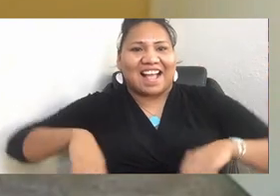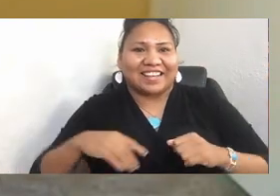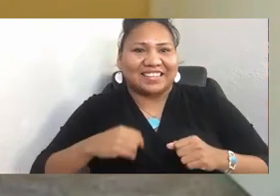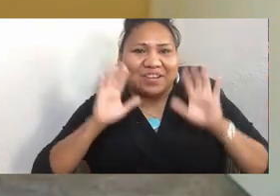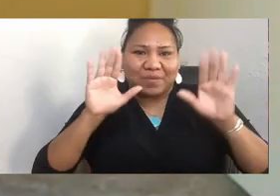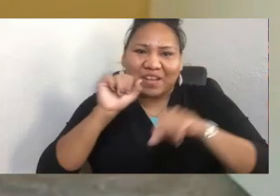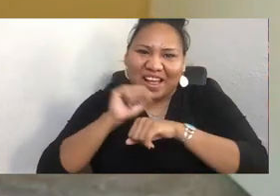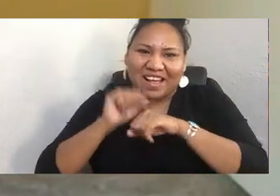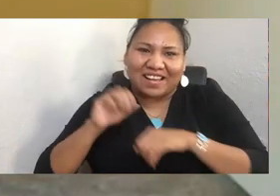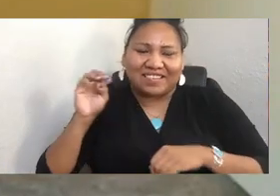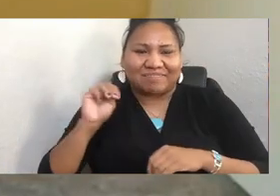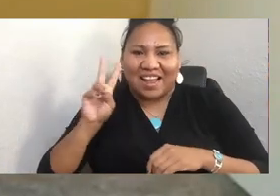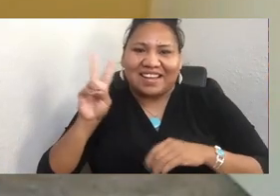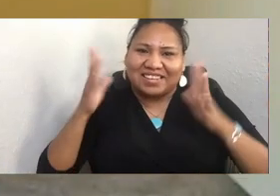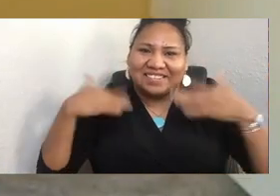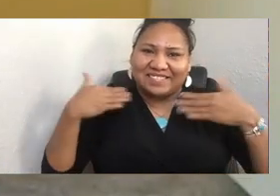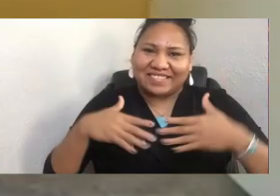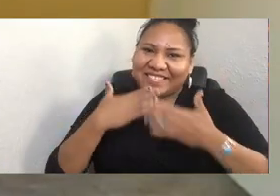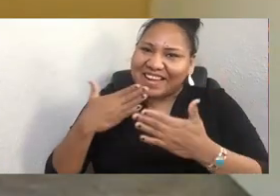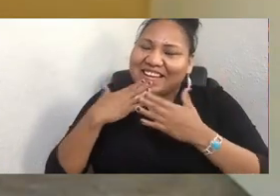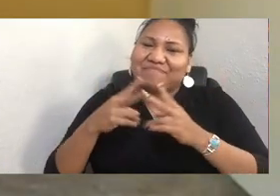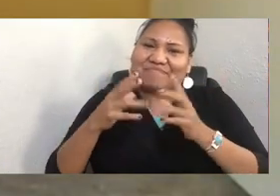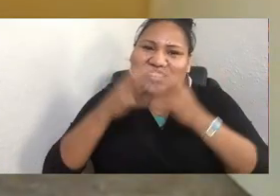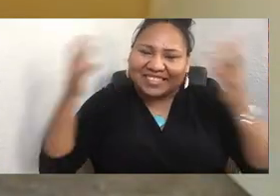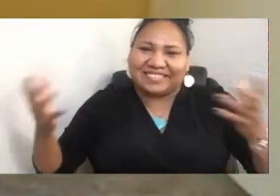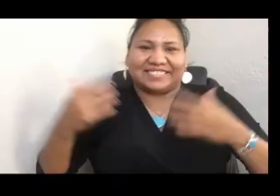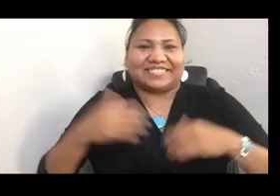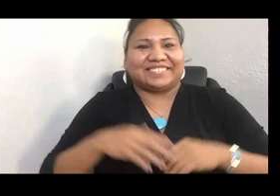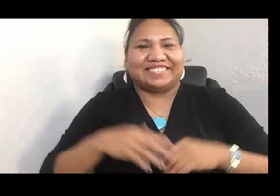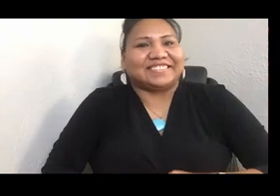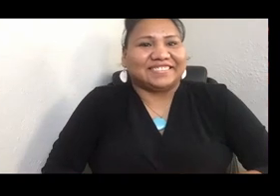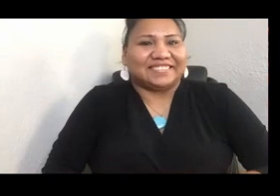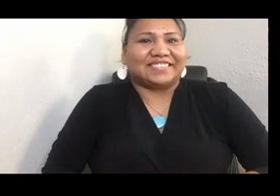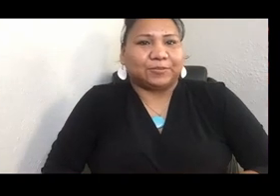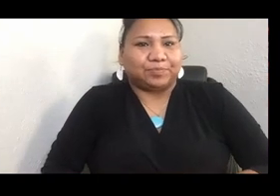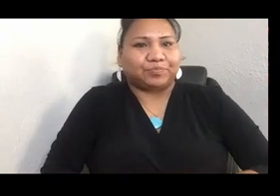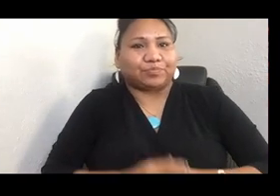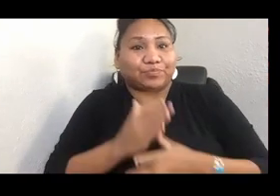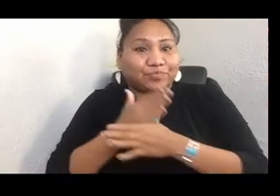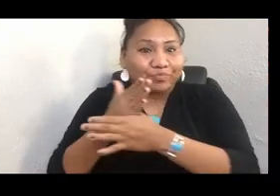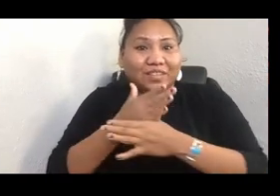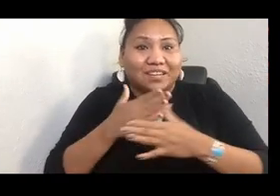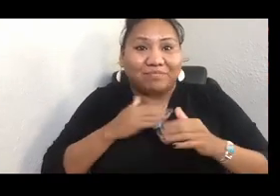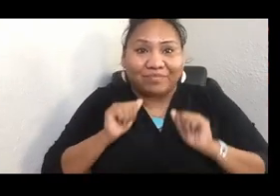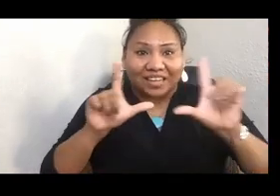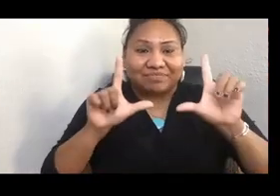Thank you so much. Let me share my screen with you all. Can you see that?